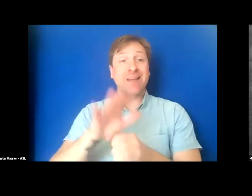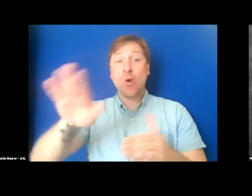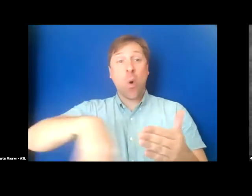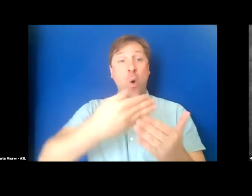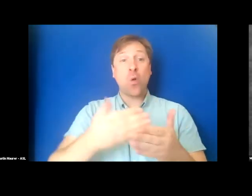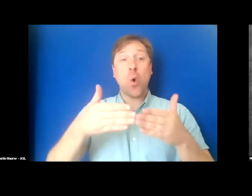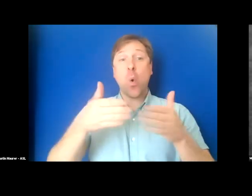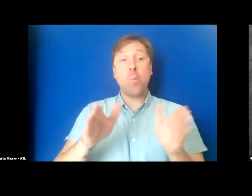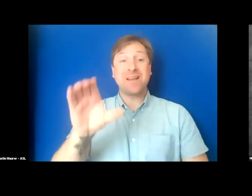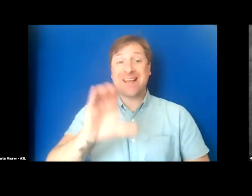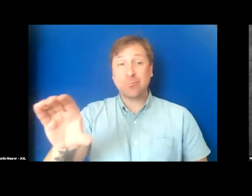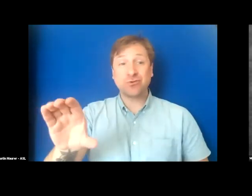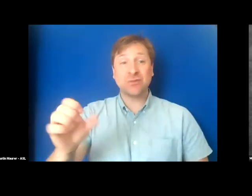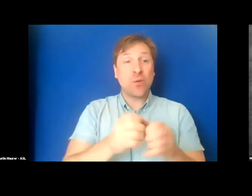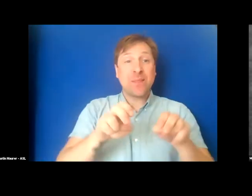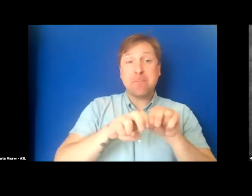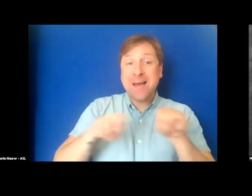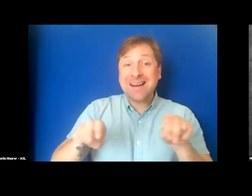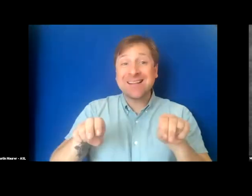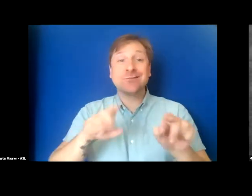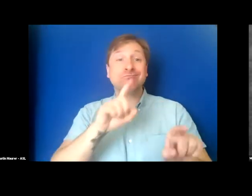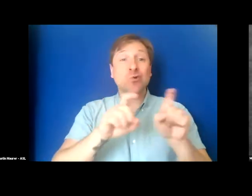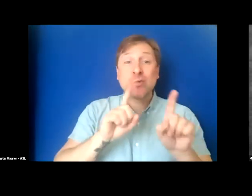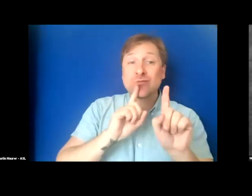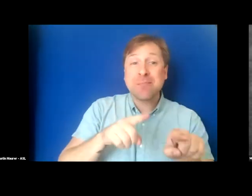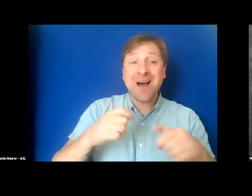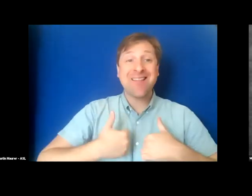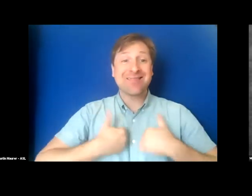with panelists and filmmaker Q&As live captioned as well.